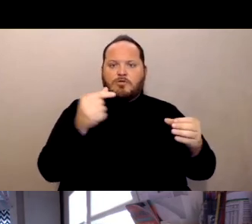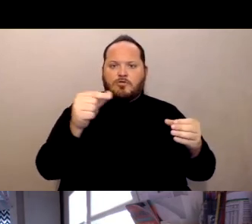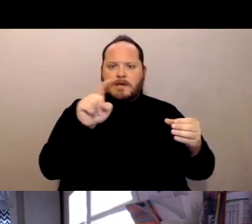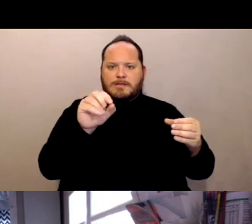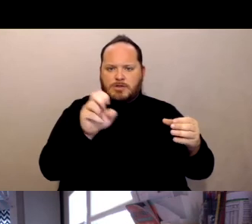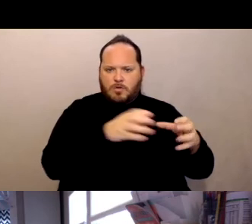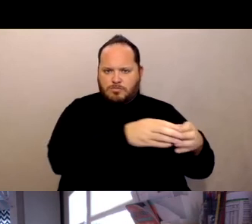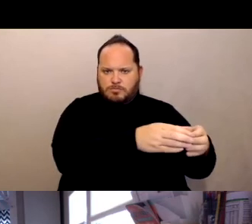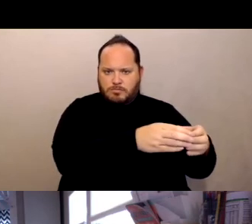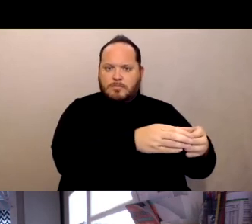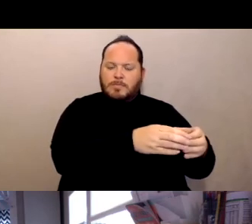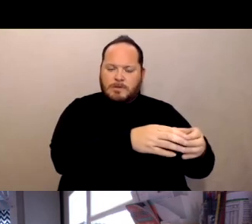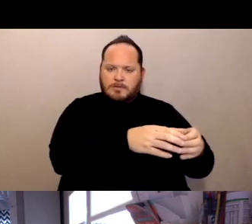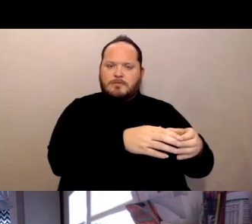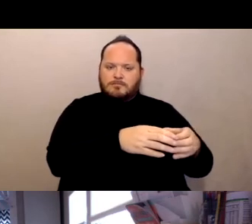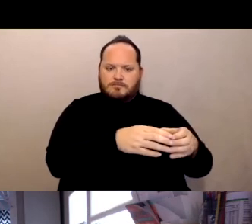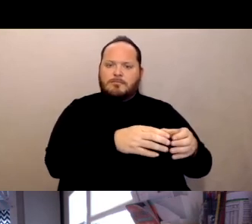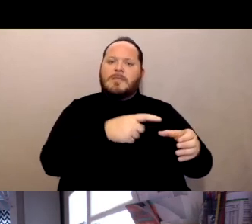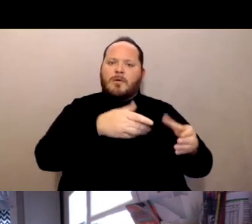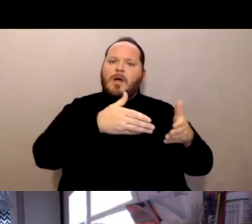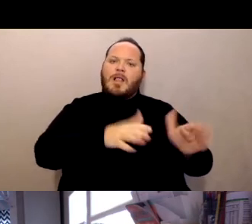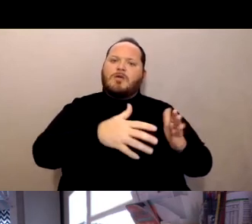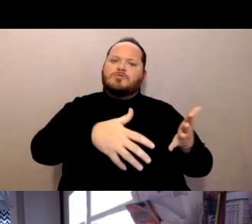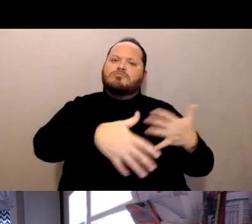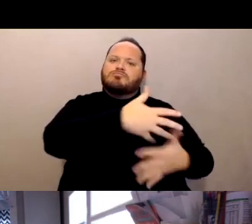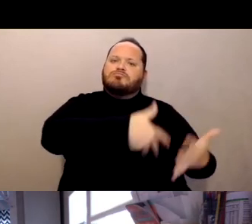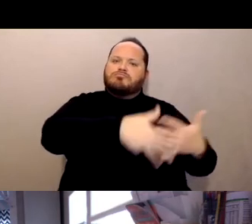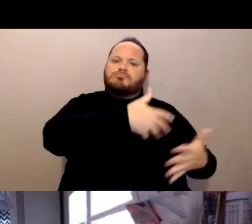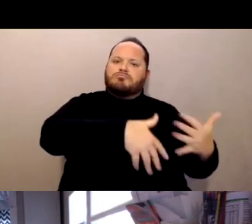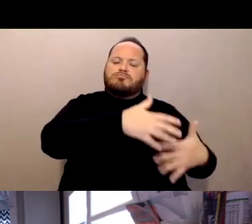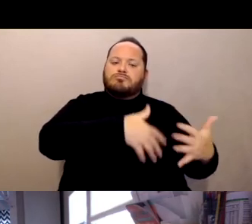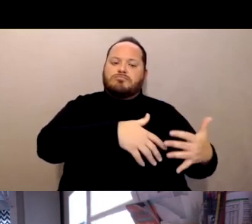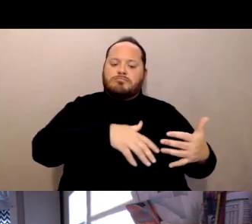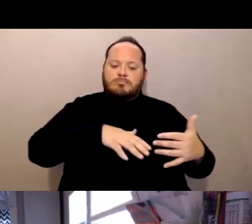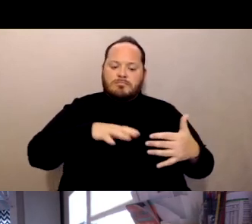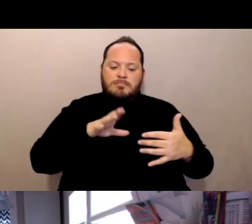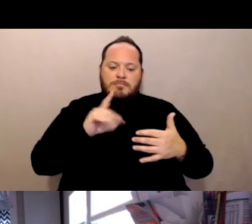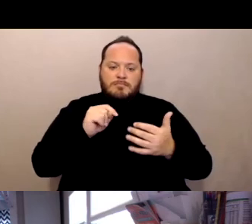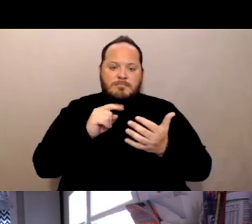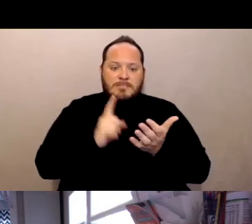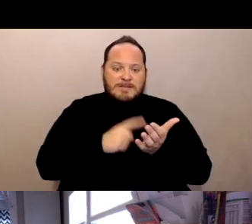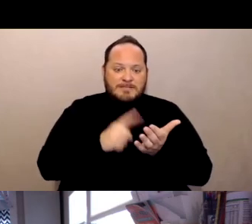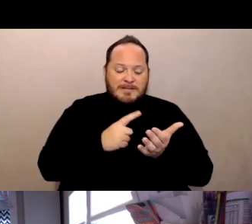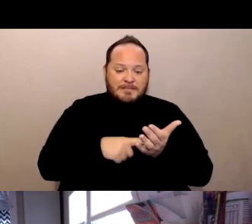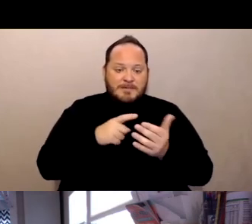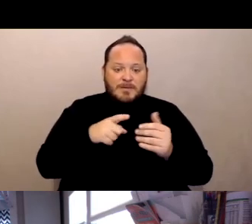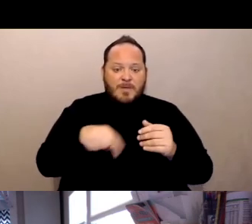and they were allowed to mix with other residents residents who status was unknown, they either weren't tested or had just recently been admitted,